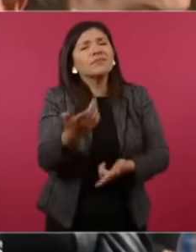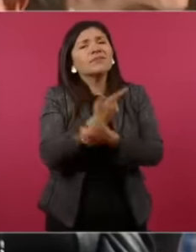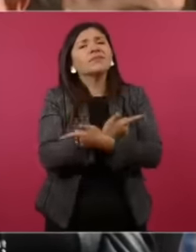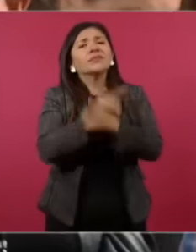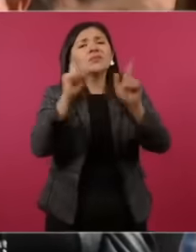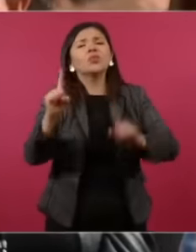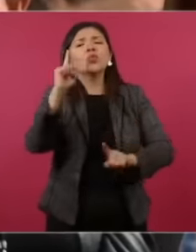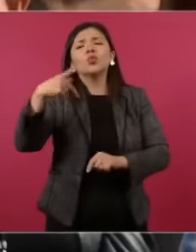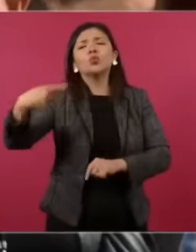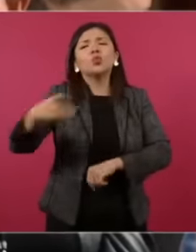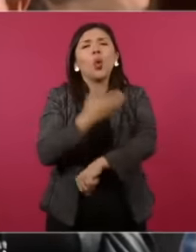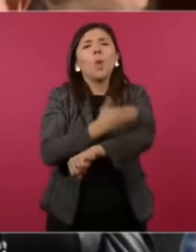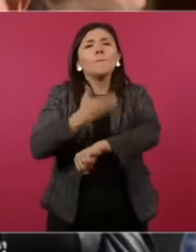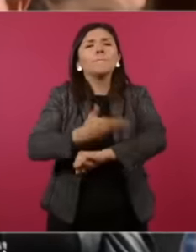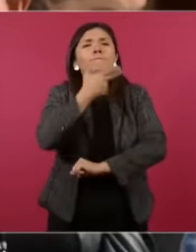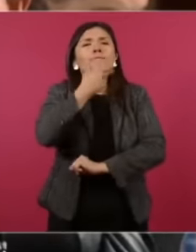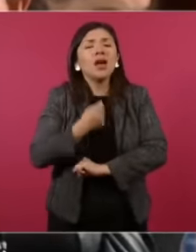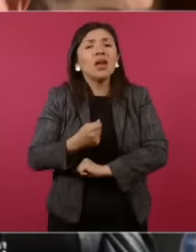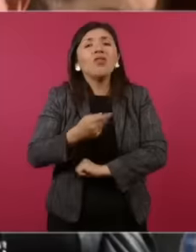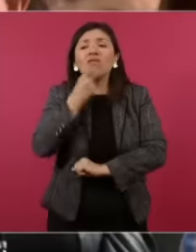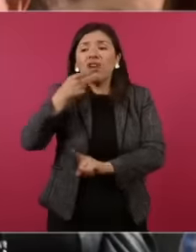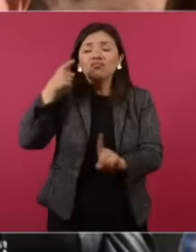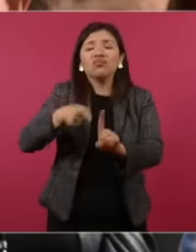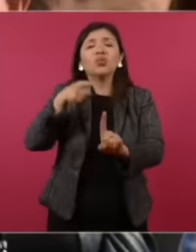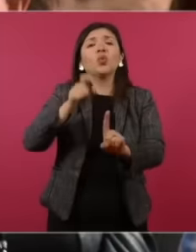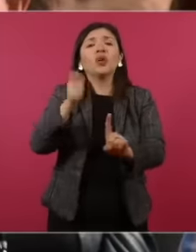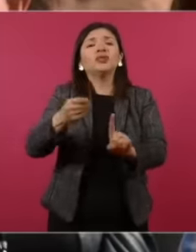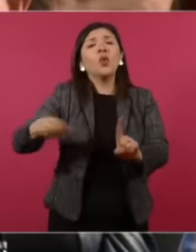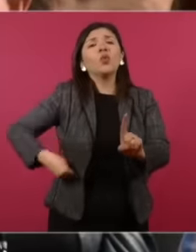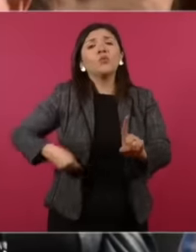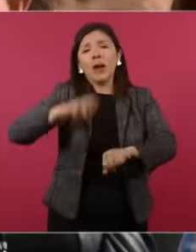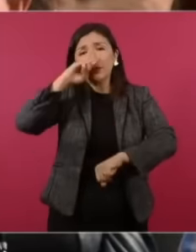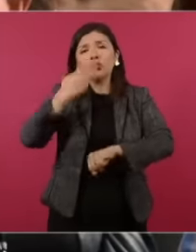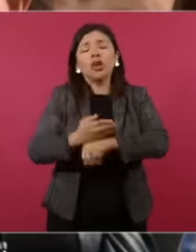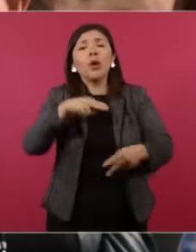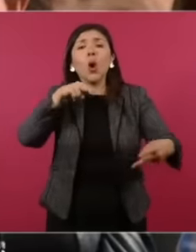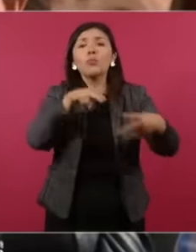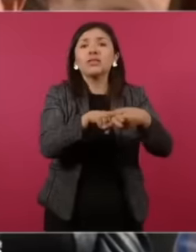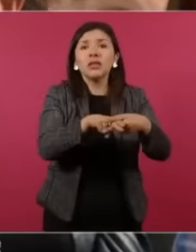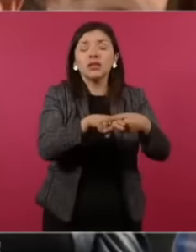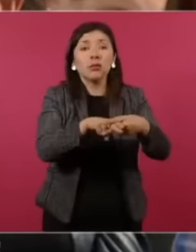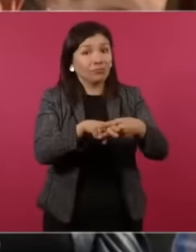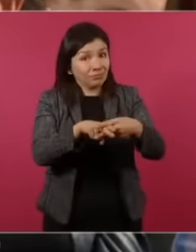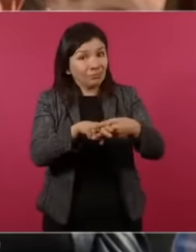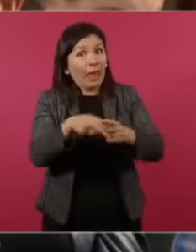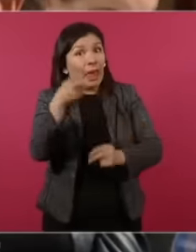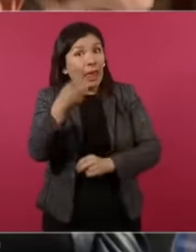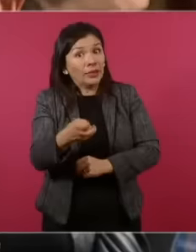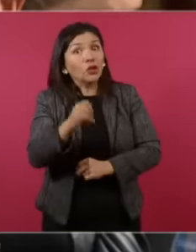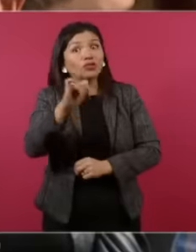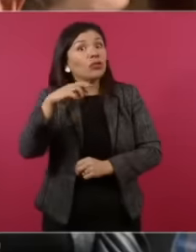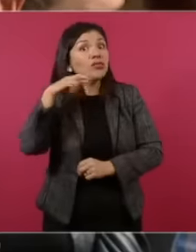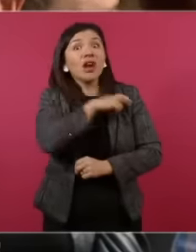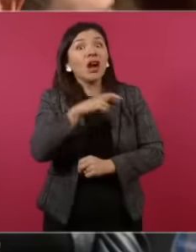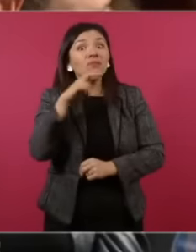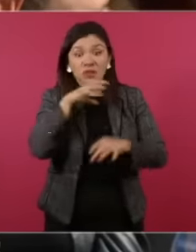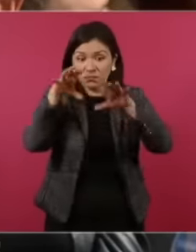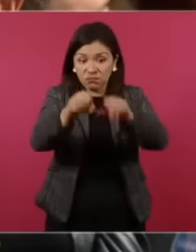colleague who is accusing him of murder And there, justice was very quick and expeditious and he knows